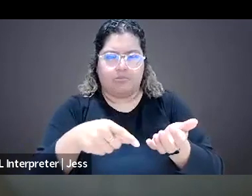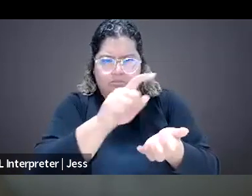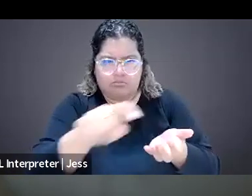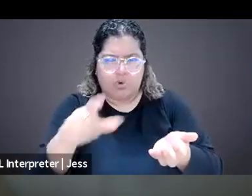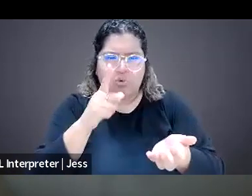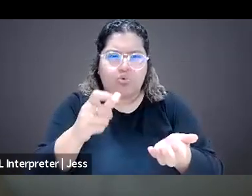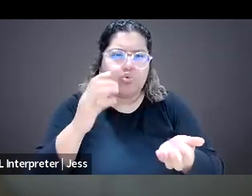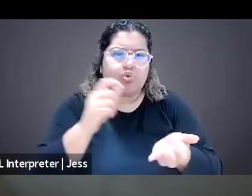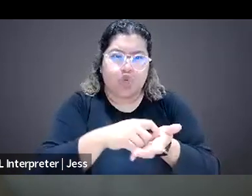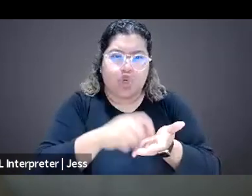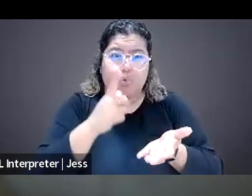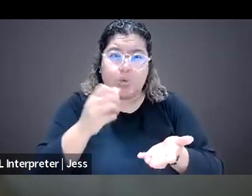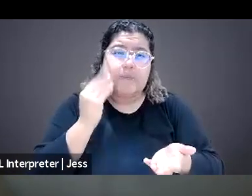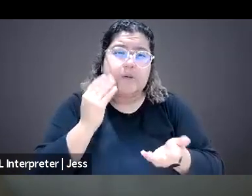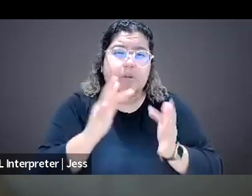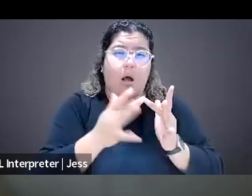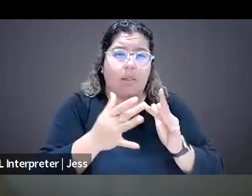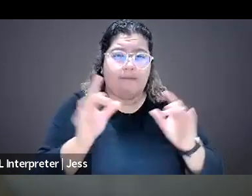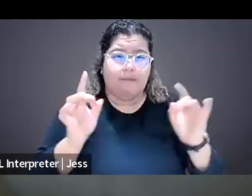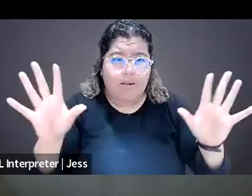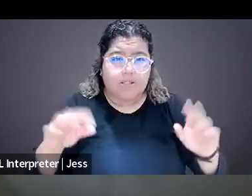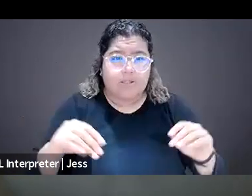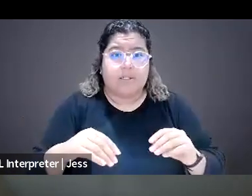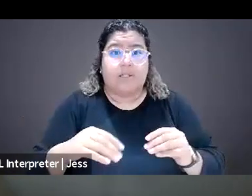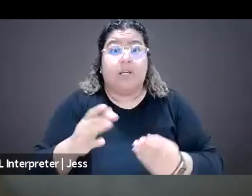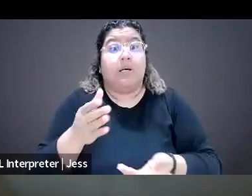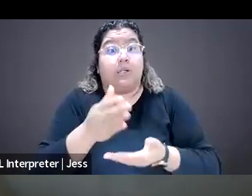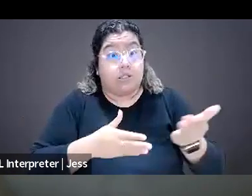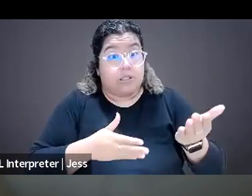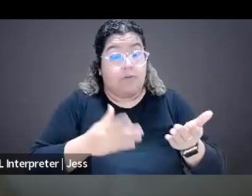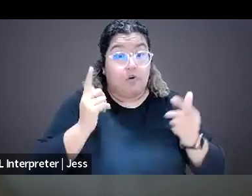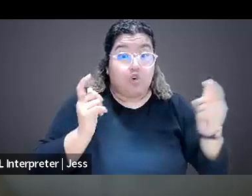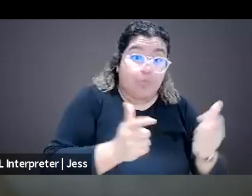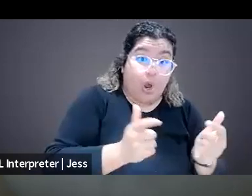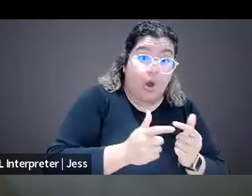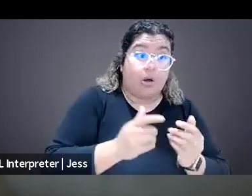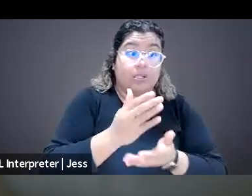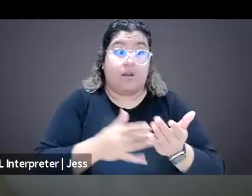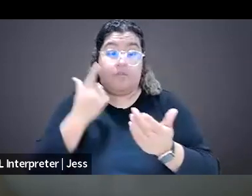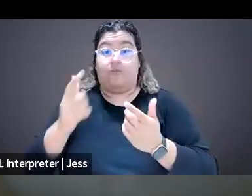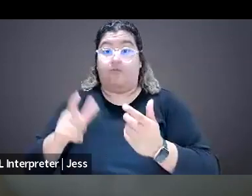on a very small scale and others have wholesale changed everything that they're doing around security.